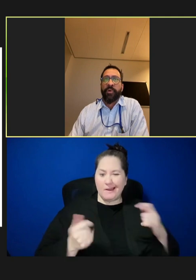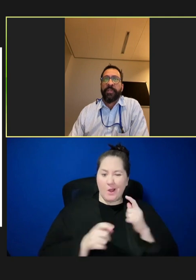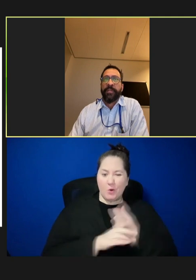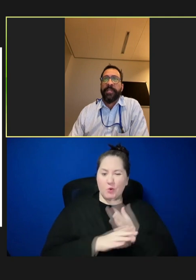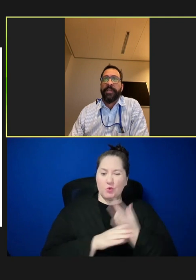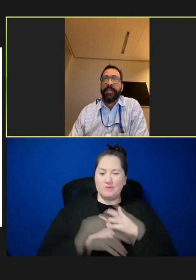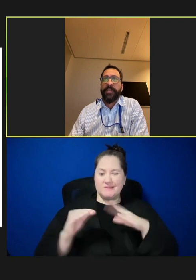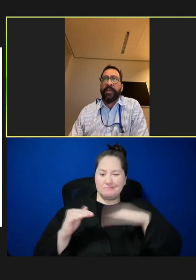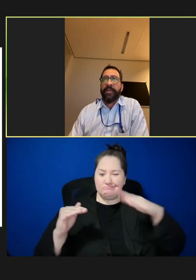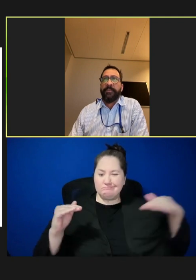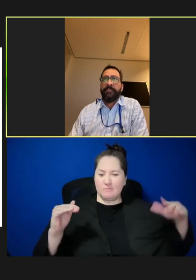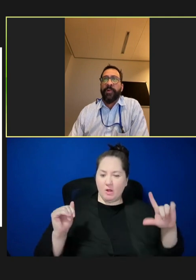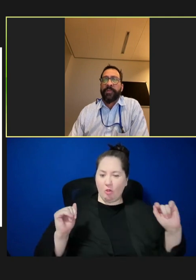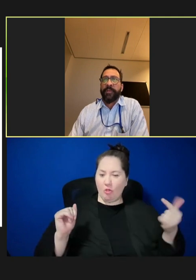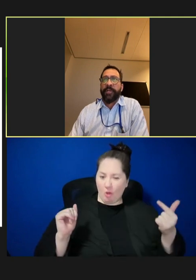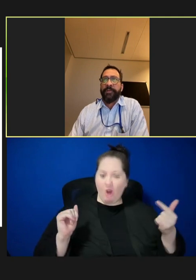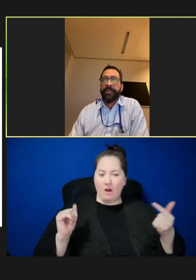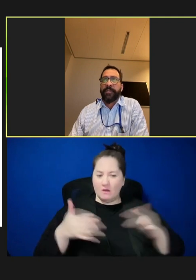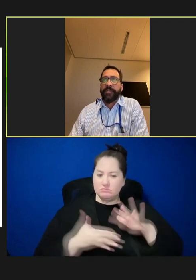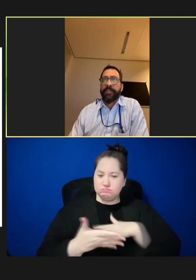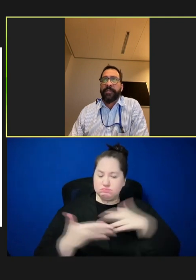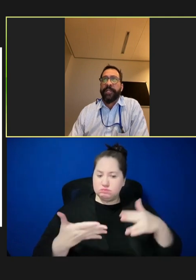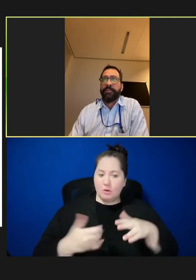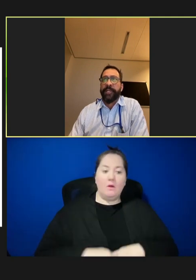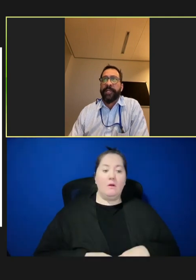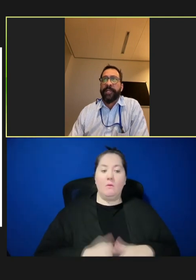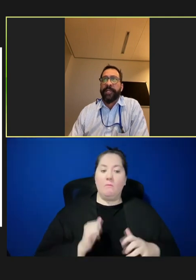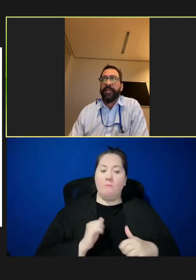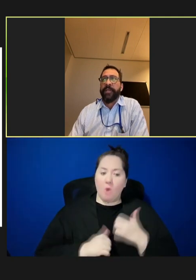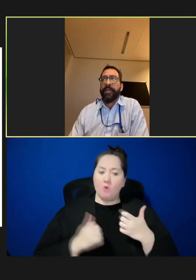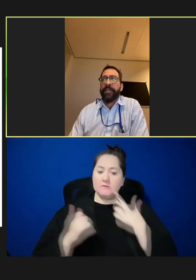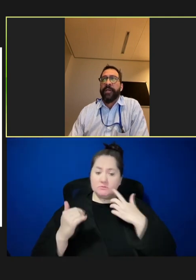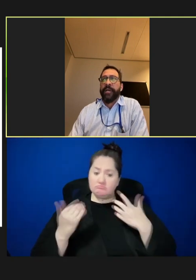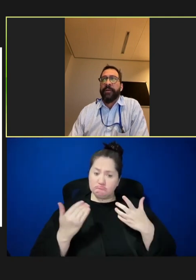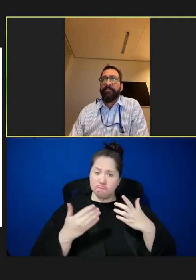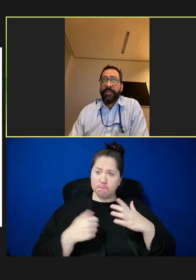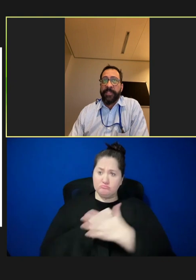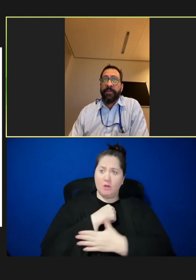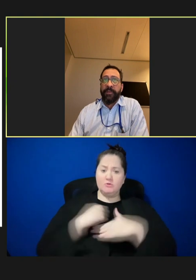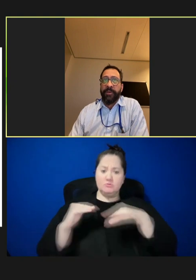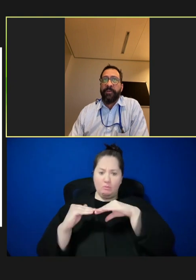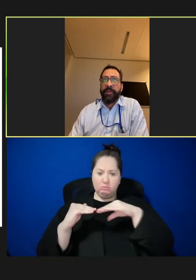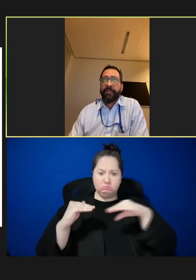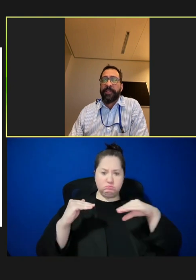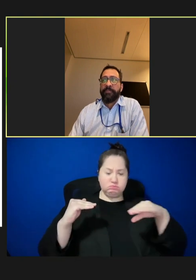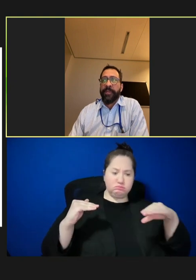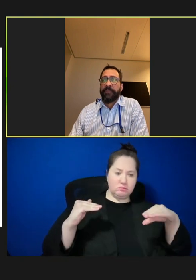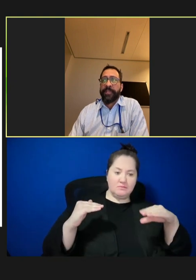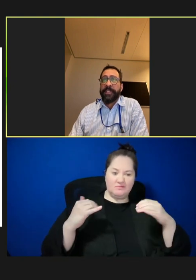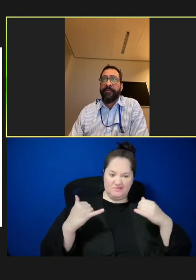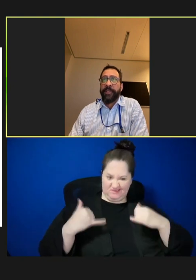more clearly. Most of the countries are to some degree plateauing still, although with significant